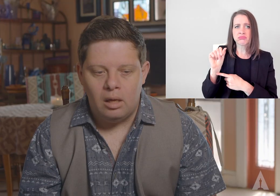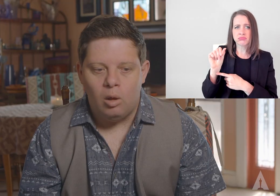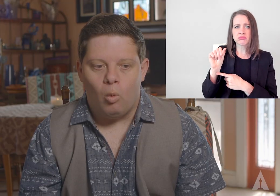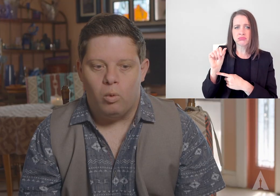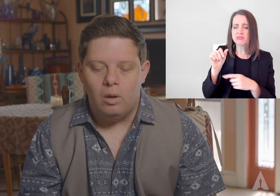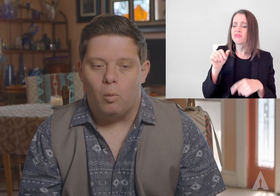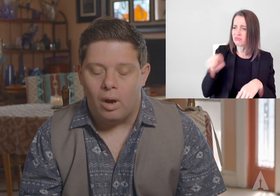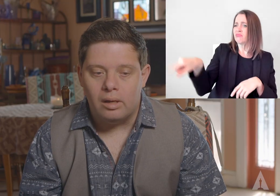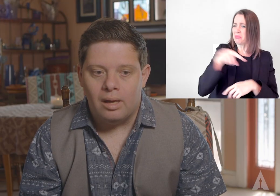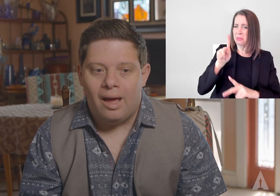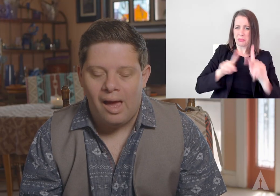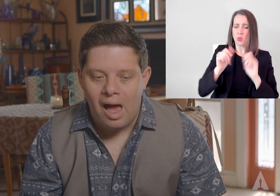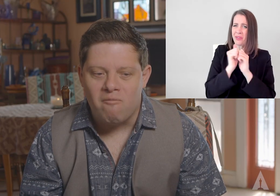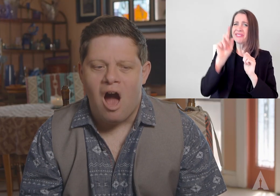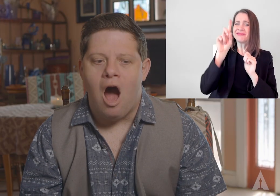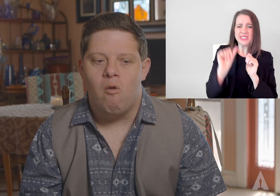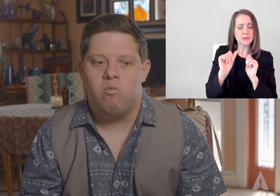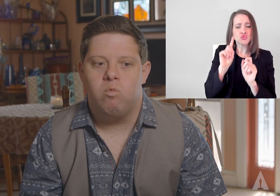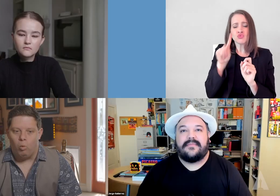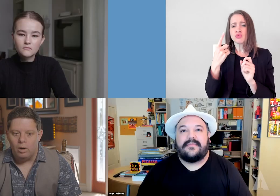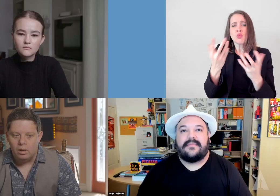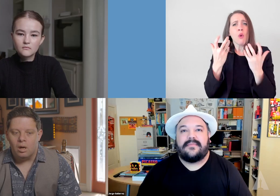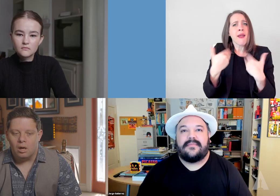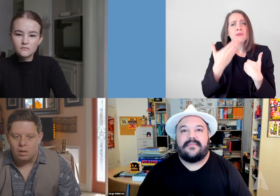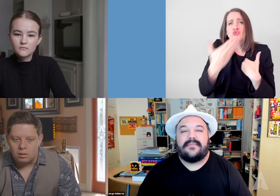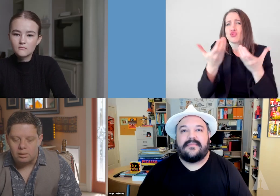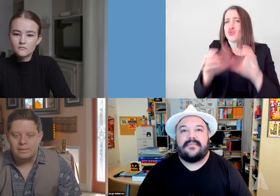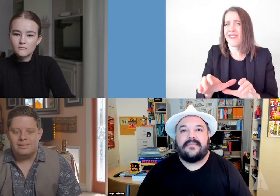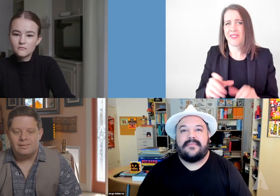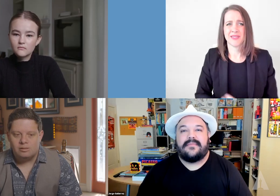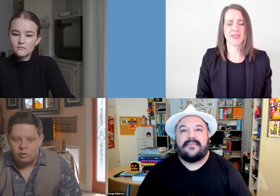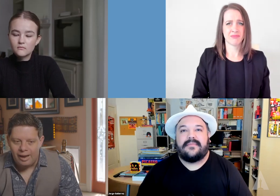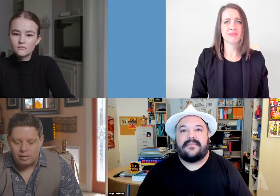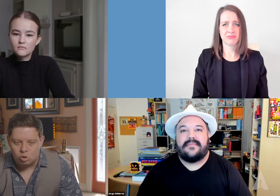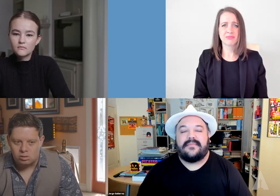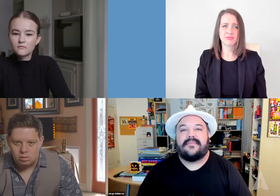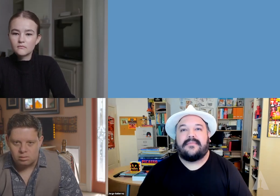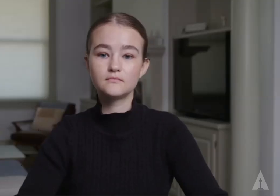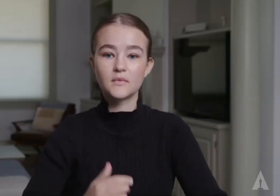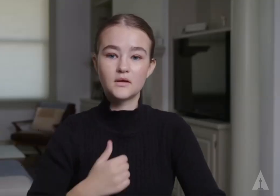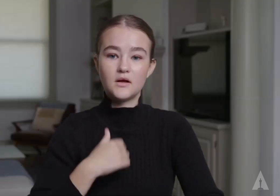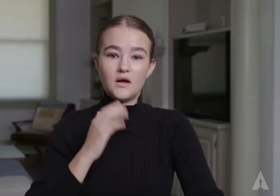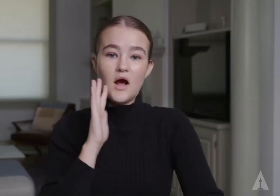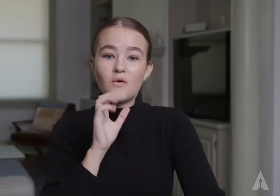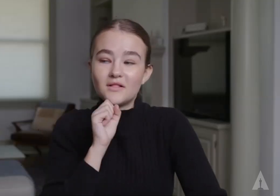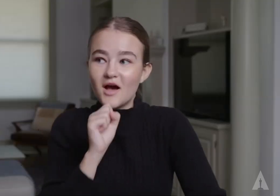They really want to have a really good chance.